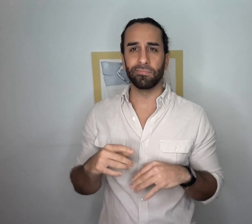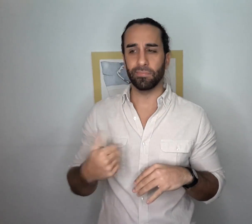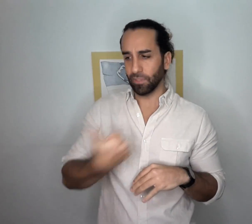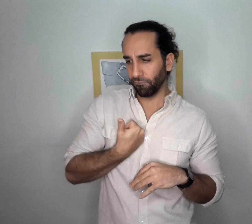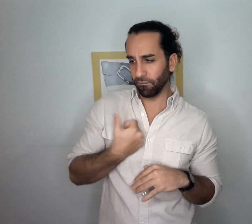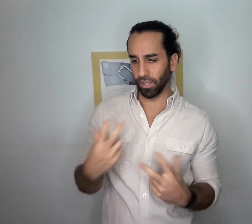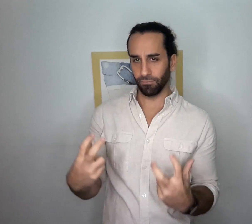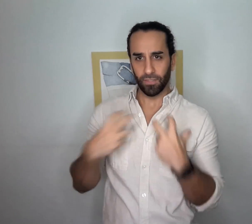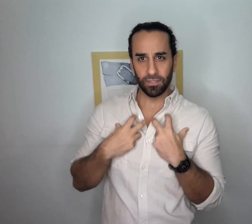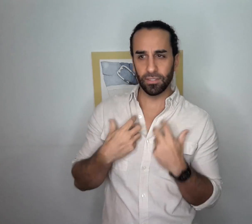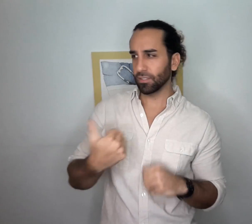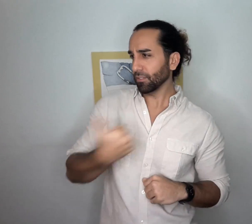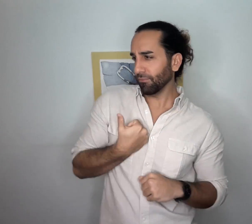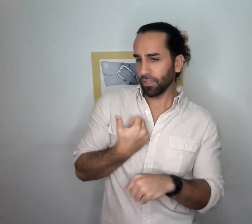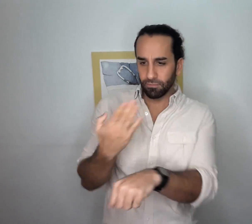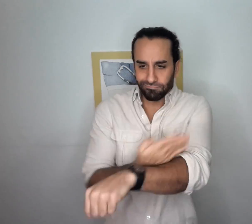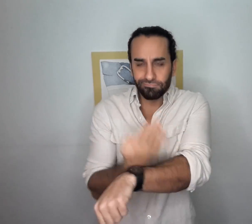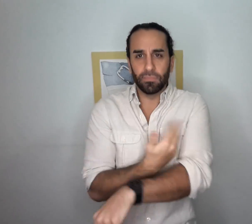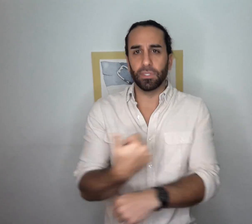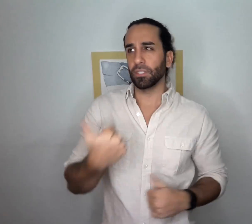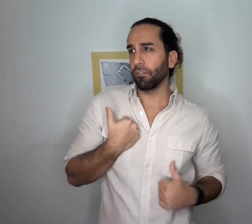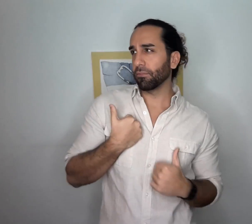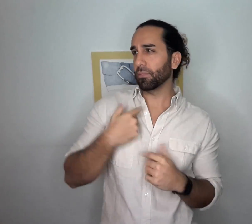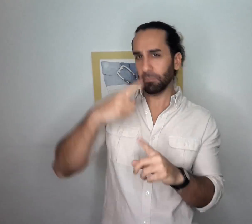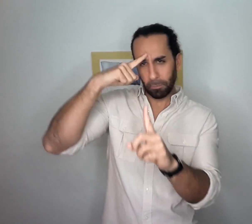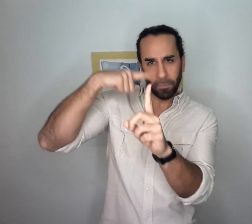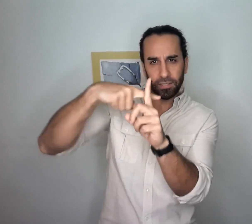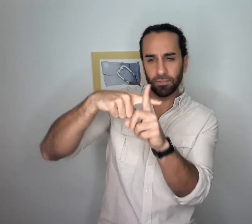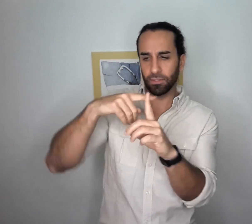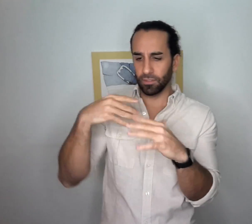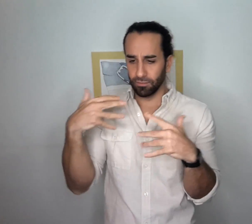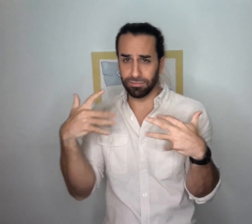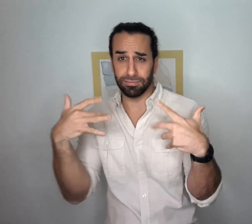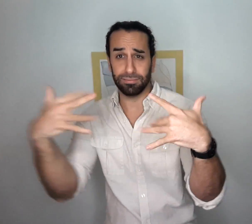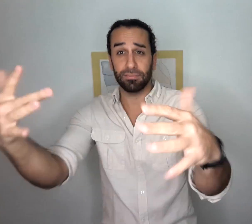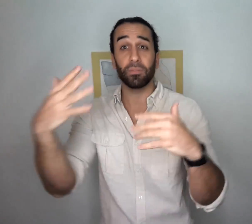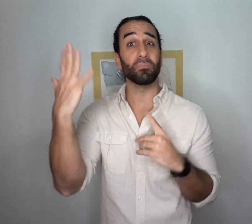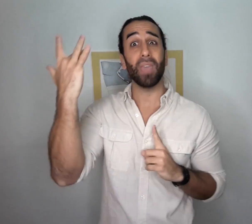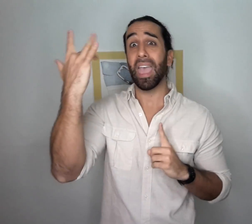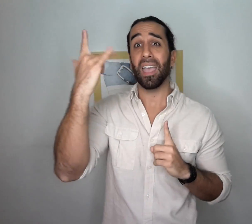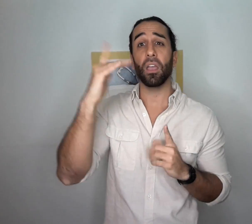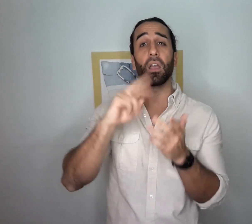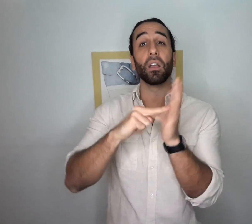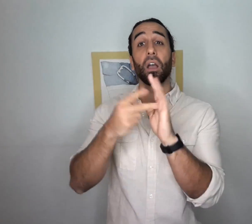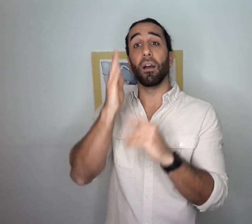invest in ourselves, practice self-improvement and remain optimistic.